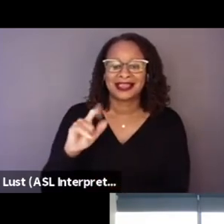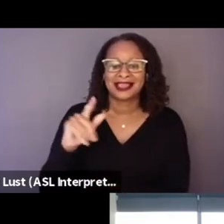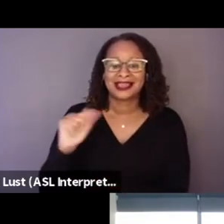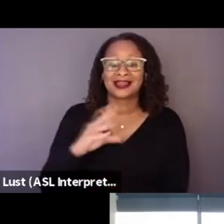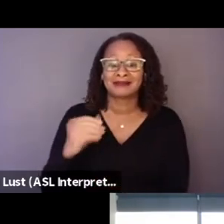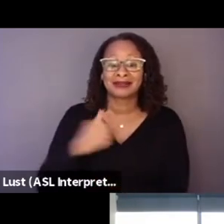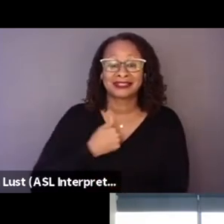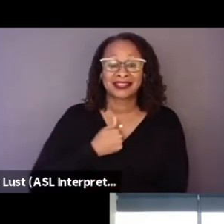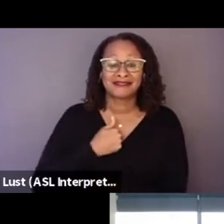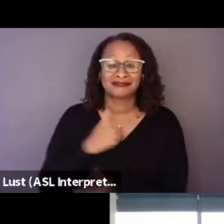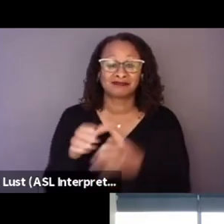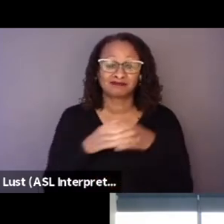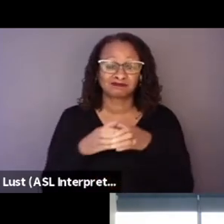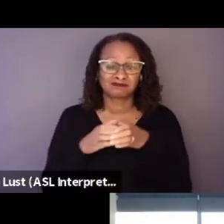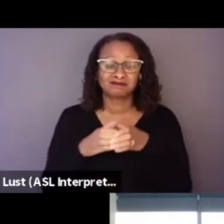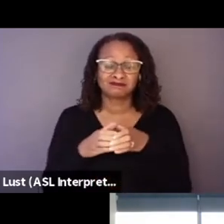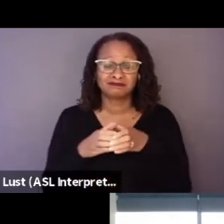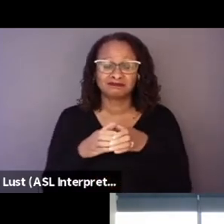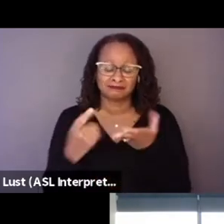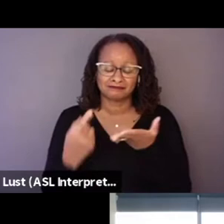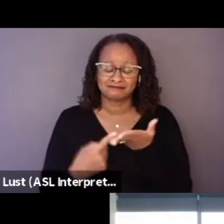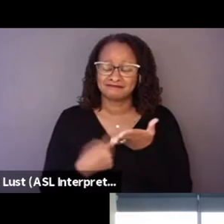with the idea of doing a film